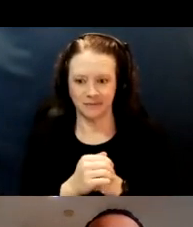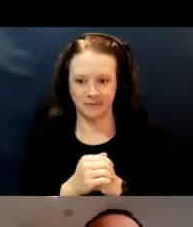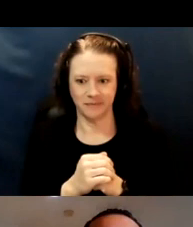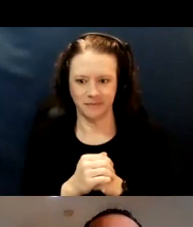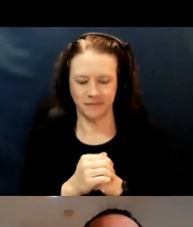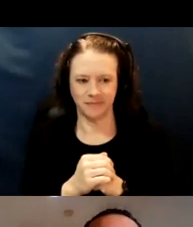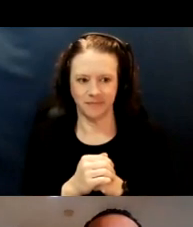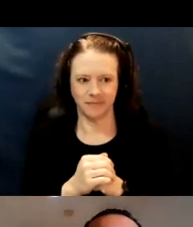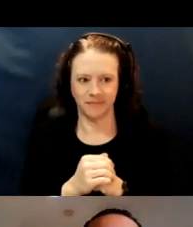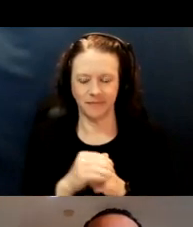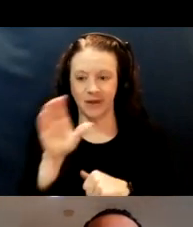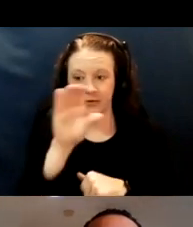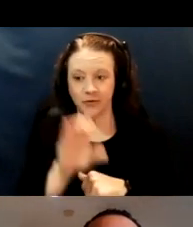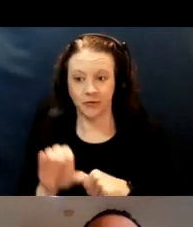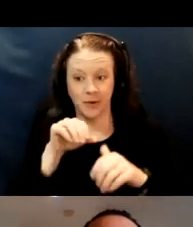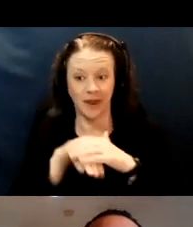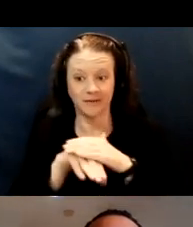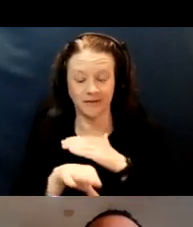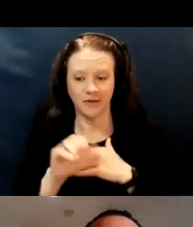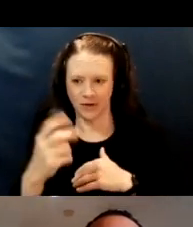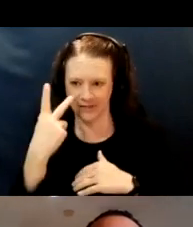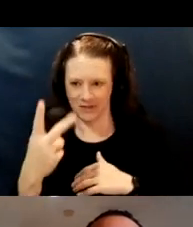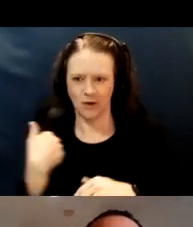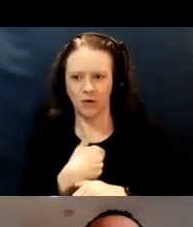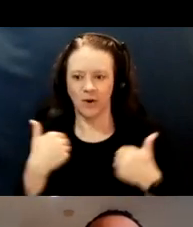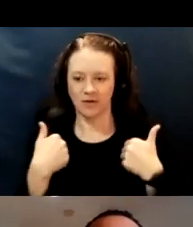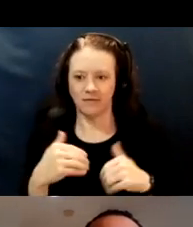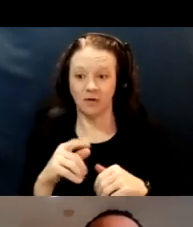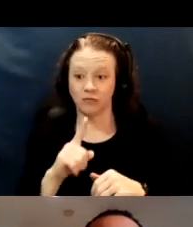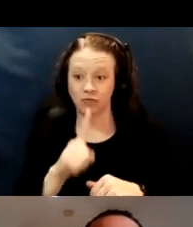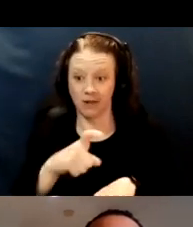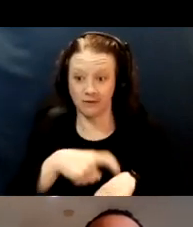Zoom access, there's real-time captioning right now.